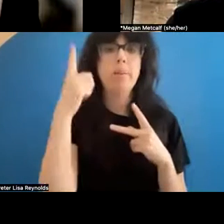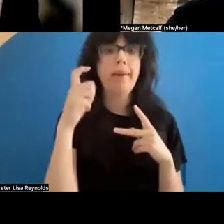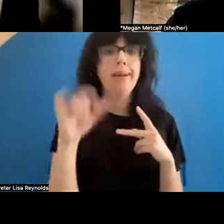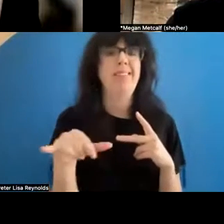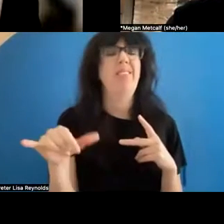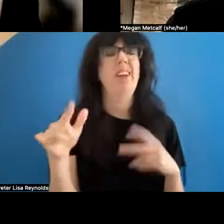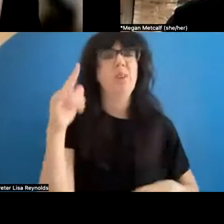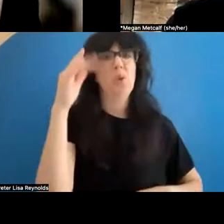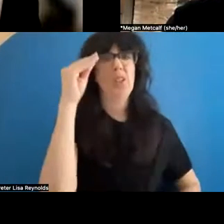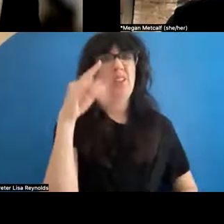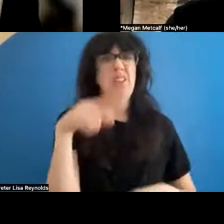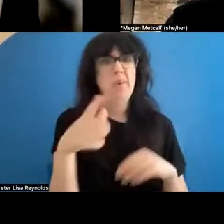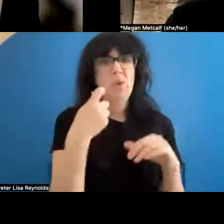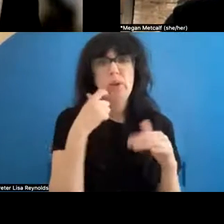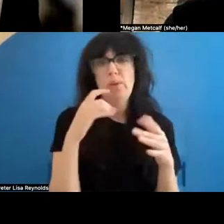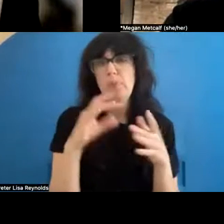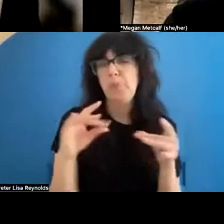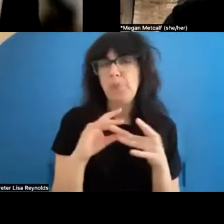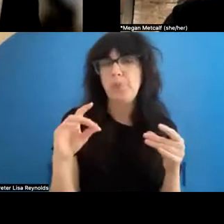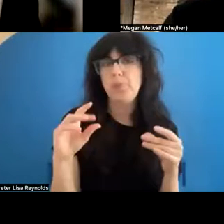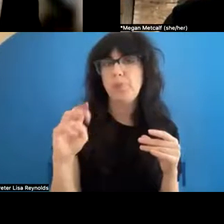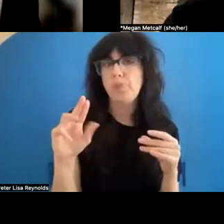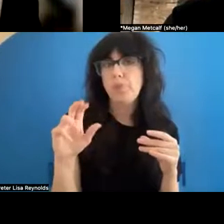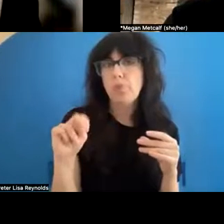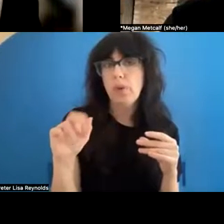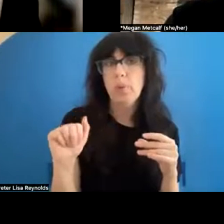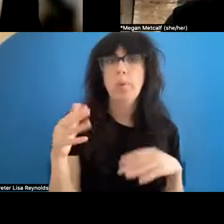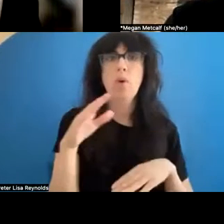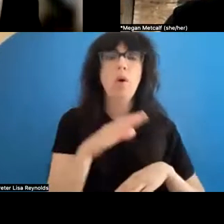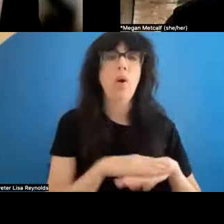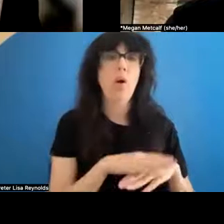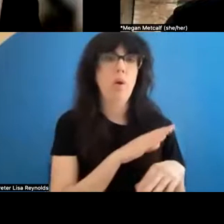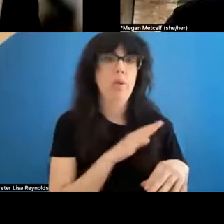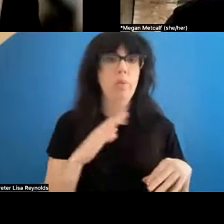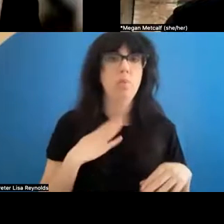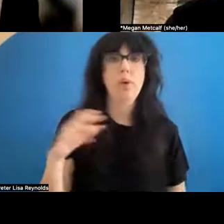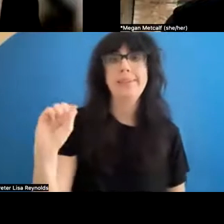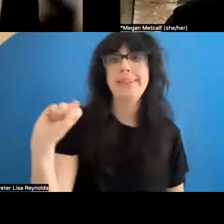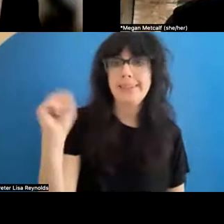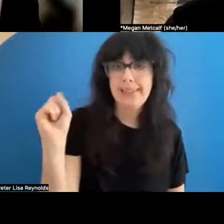said, Muna, on the boards in Seattle, which is a presenting organization created On the Boards TV